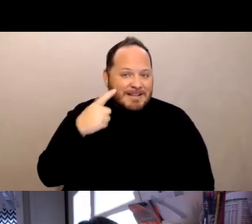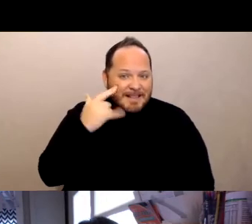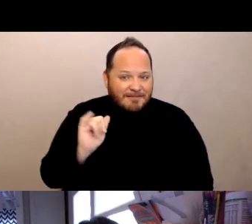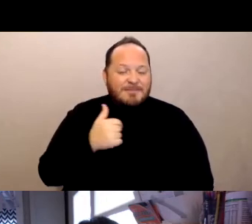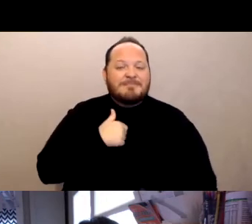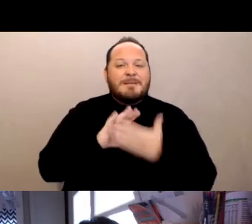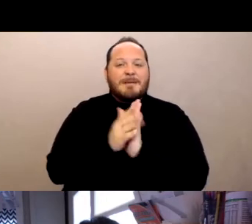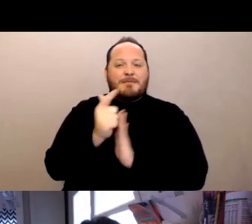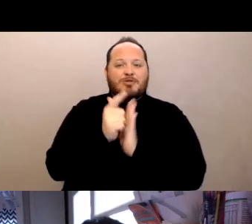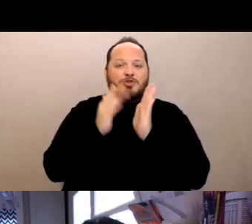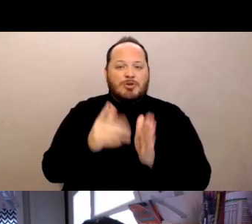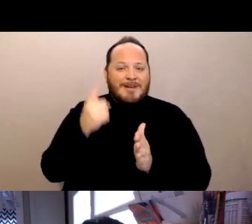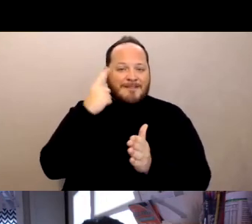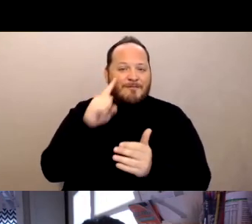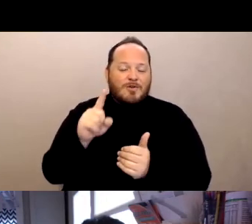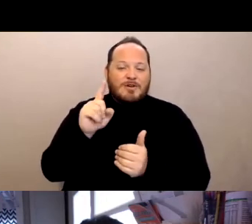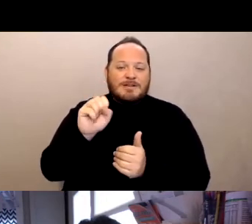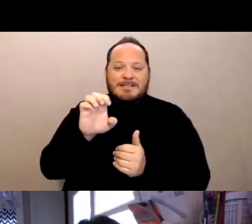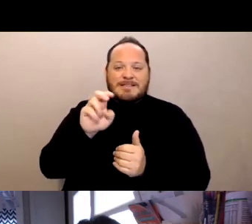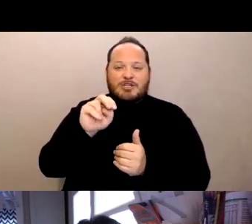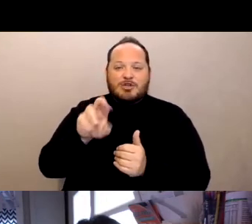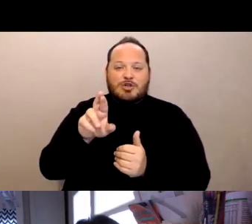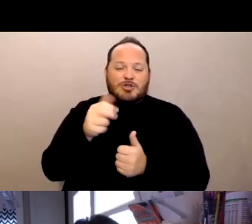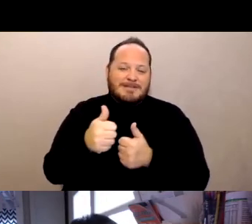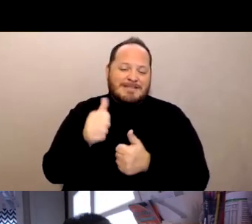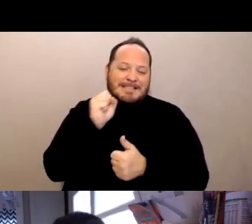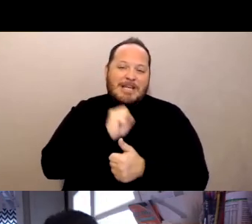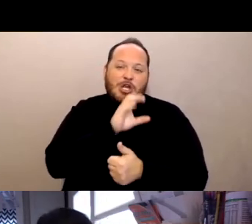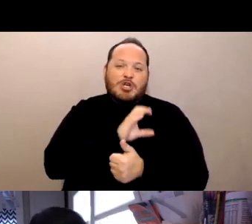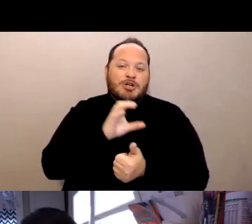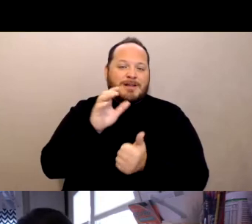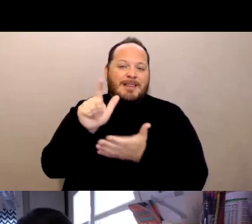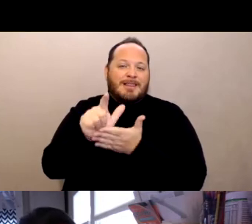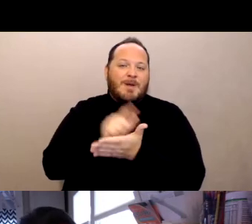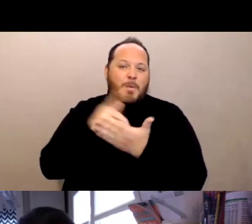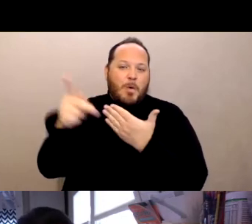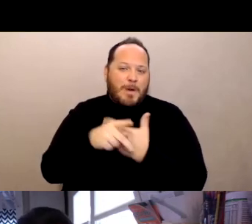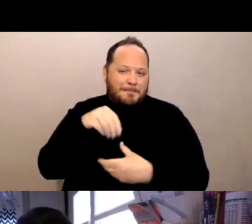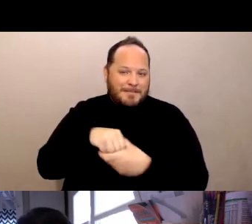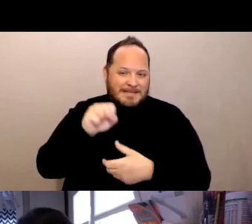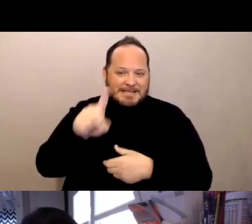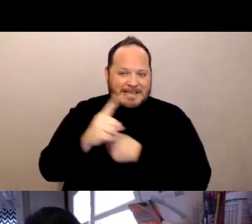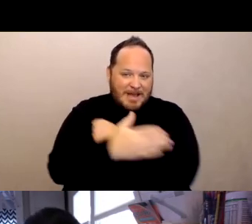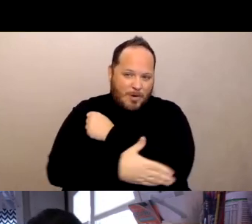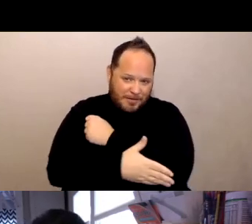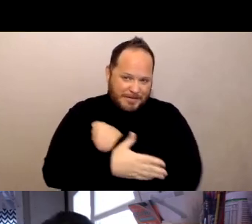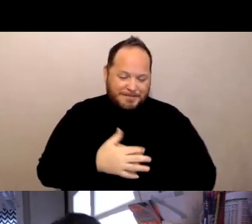for a senior senior legal services program in San Diego County. And I really liked that job too,